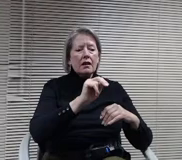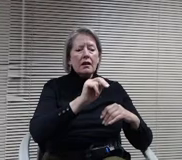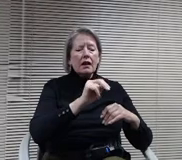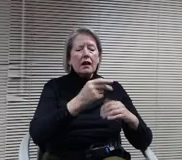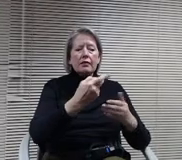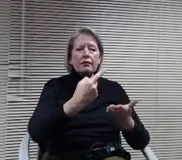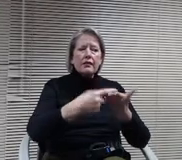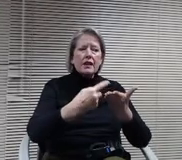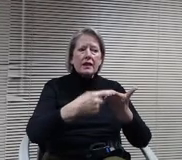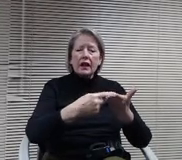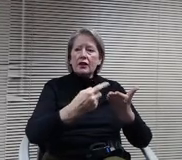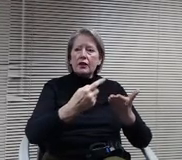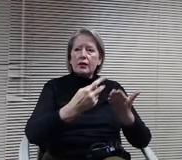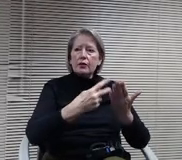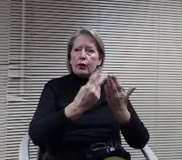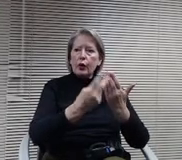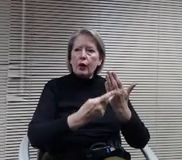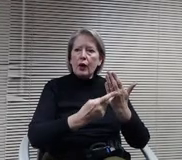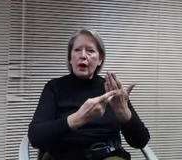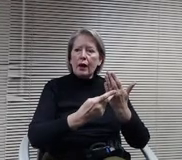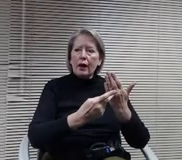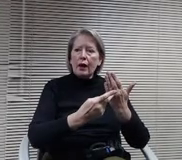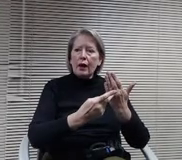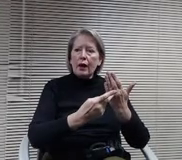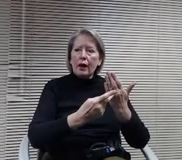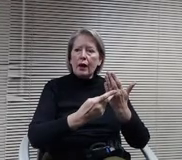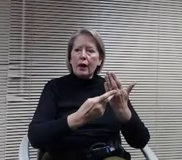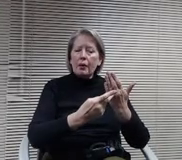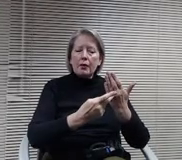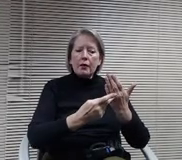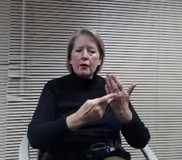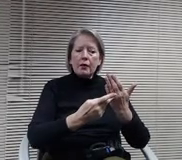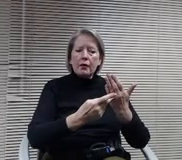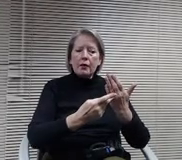programs, that doesn't exist for us to go and really seek out.